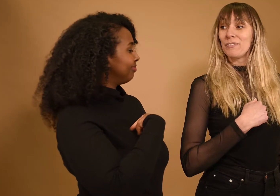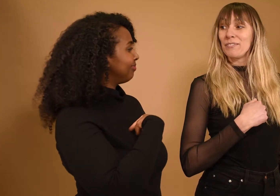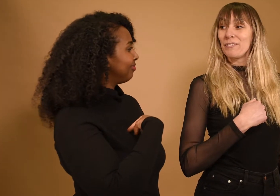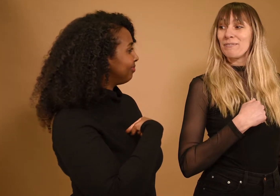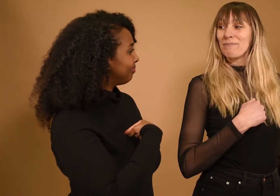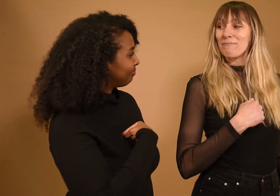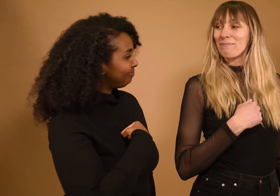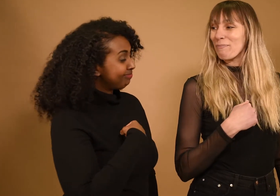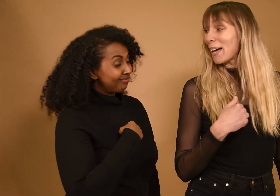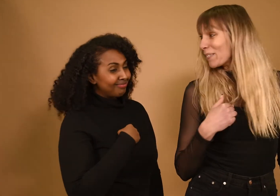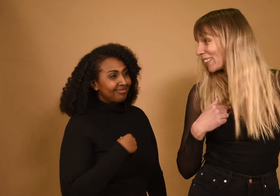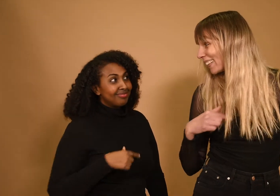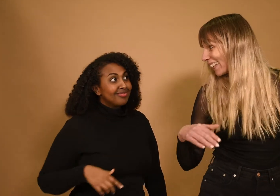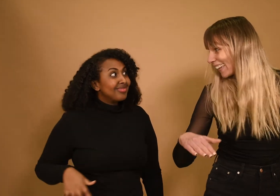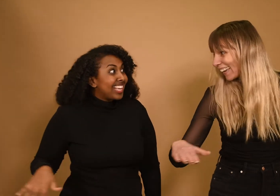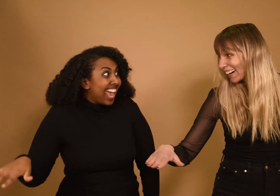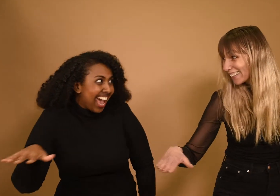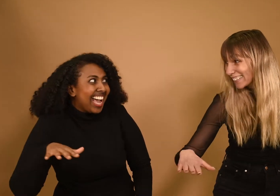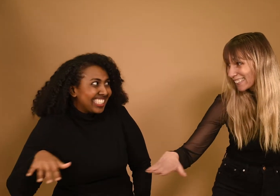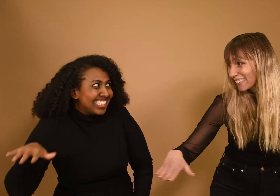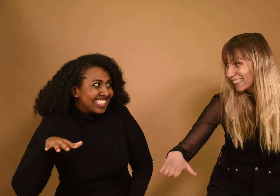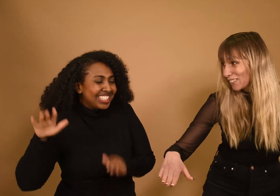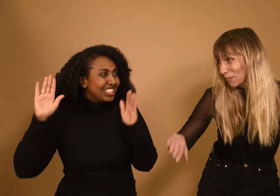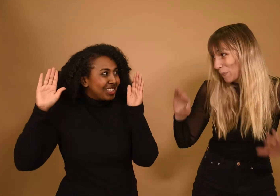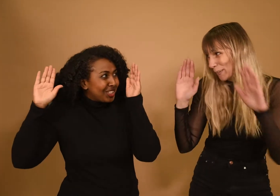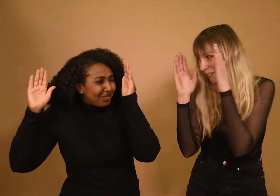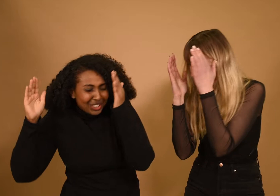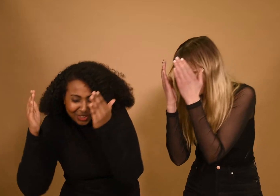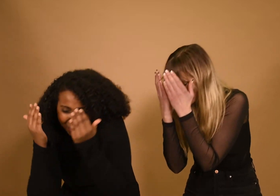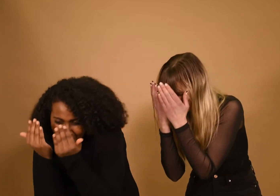May I hide somewhere?